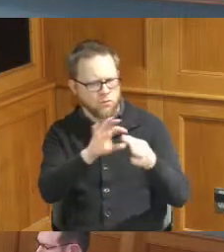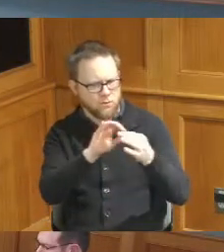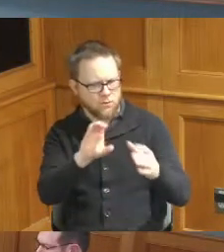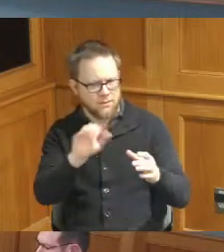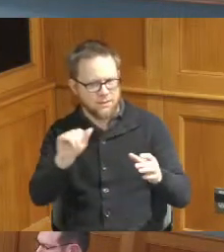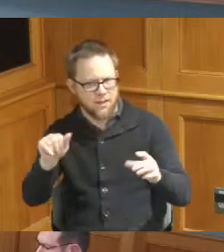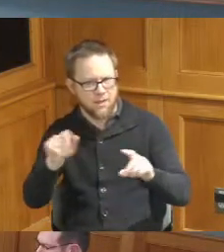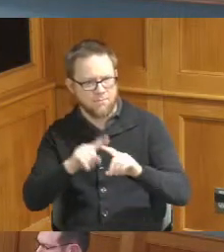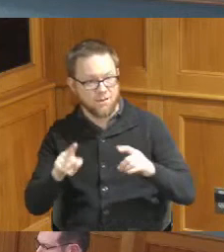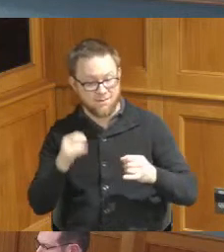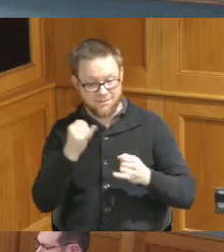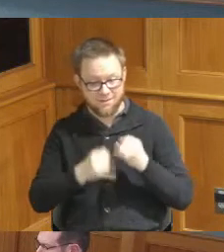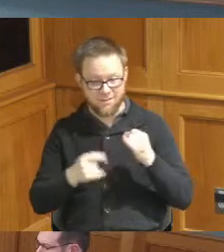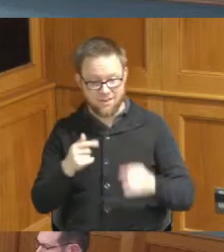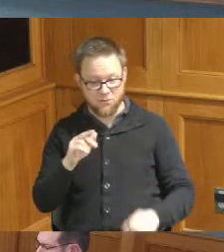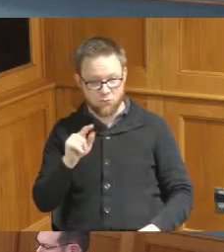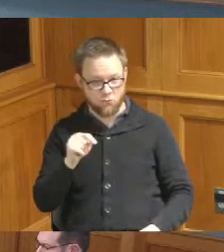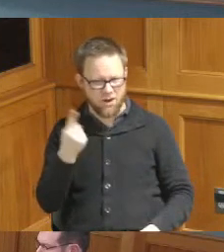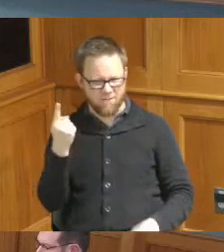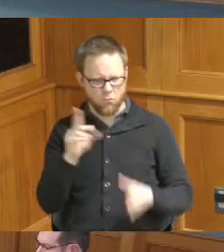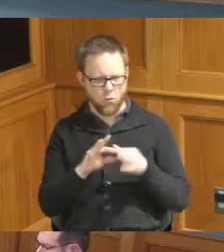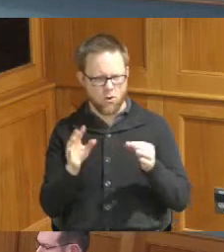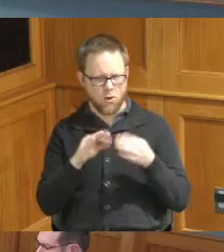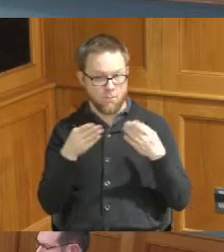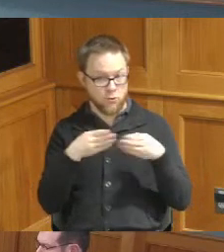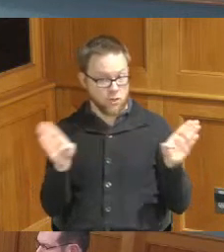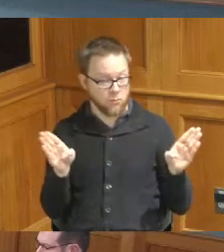it's our last Grant I just had a comment I'd like to make okay can I say something